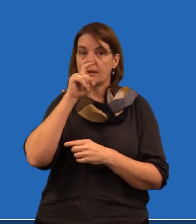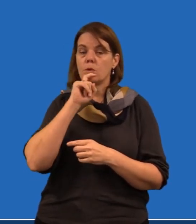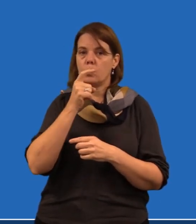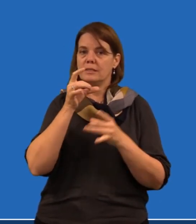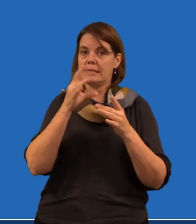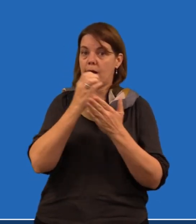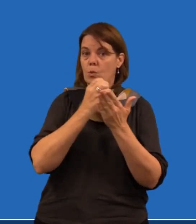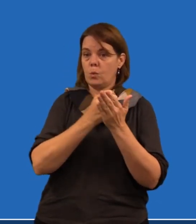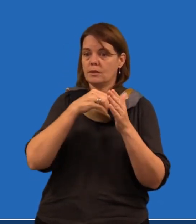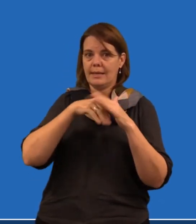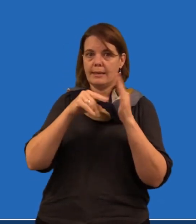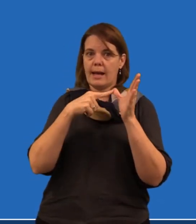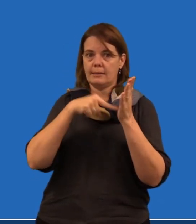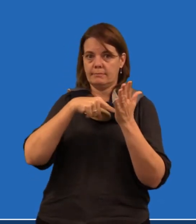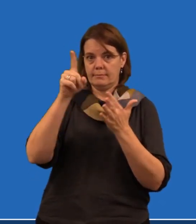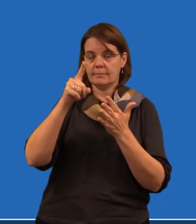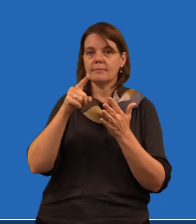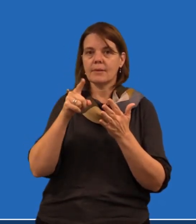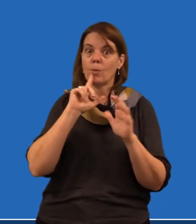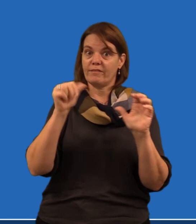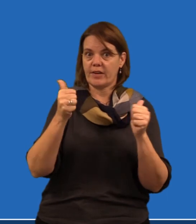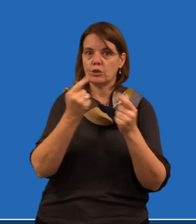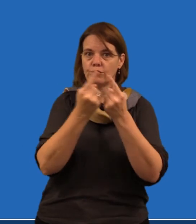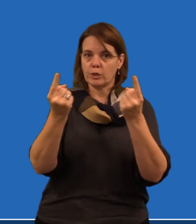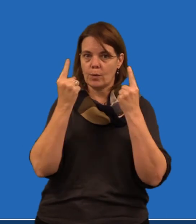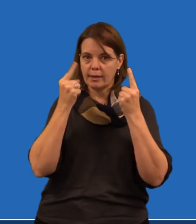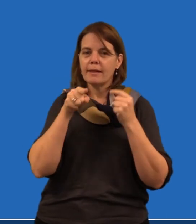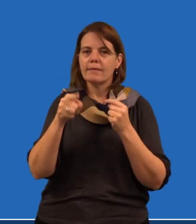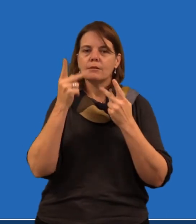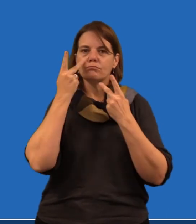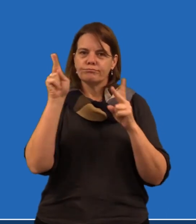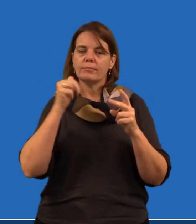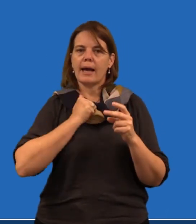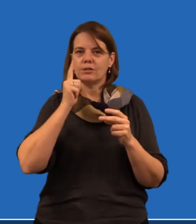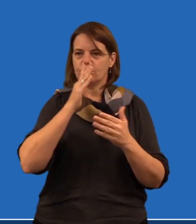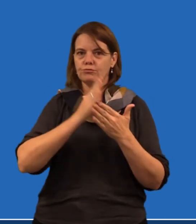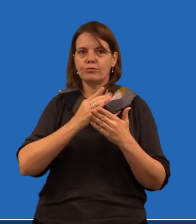93% of people who start the courses with ATE will complete and graduate, and that shows